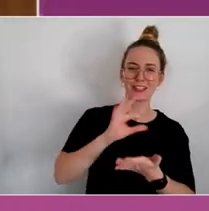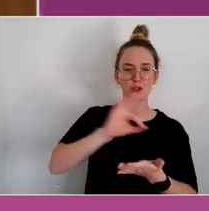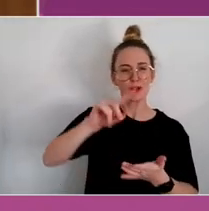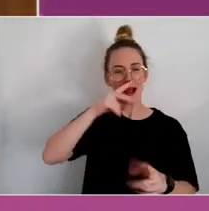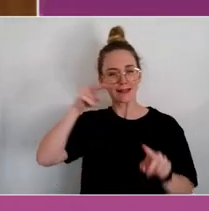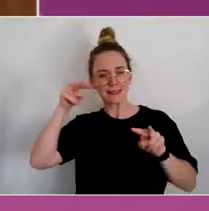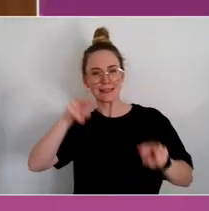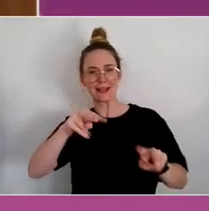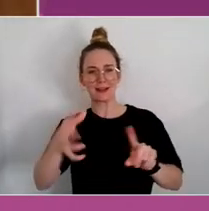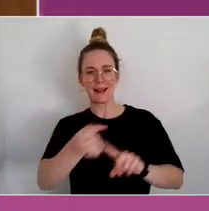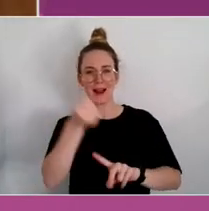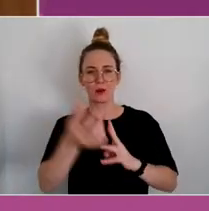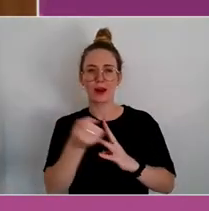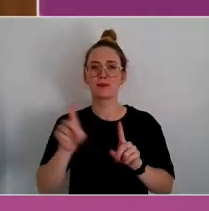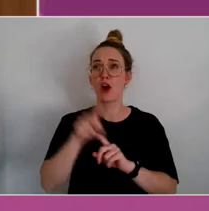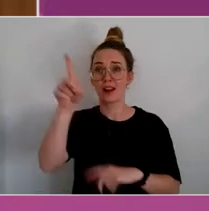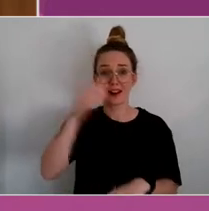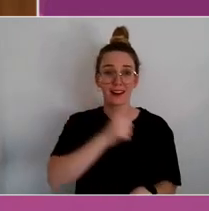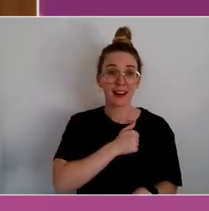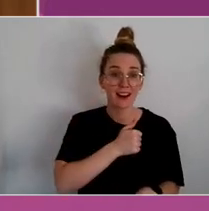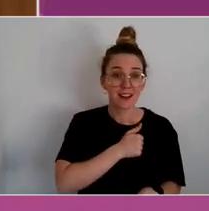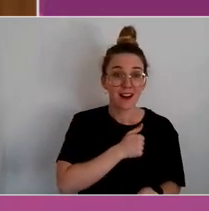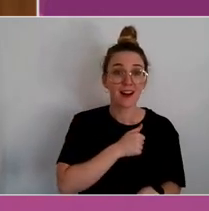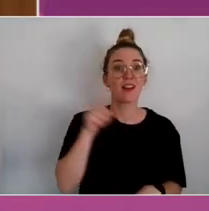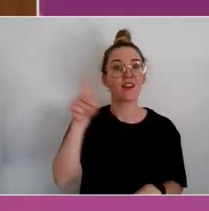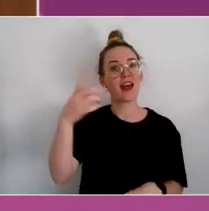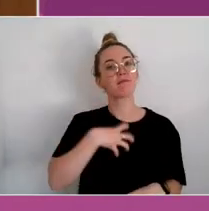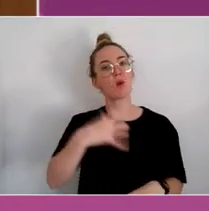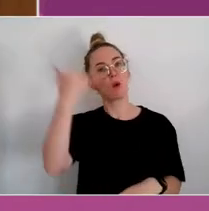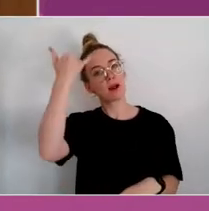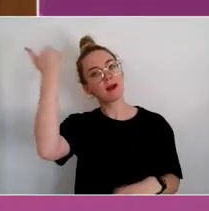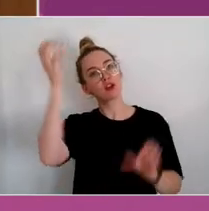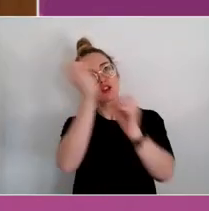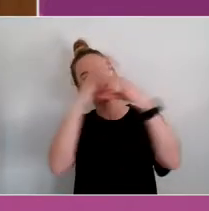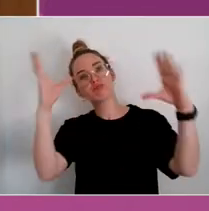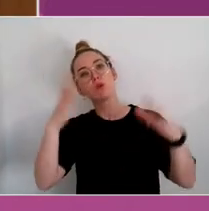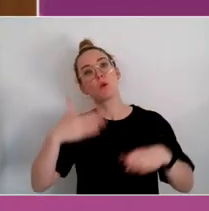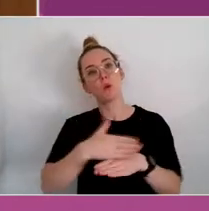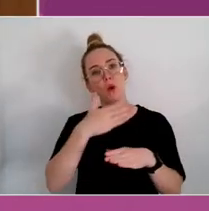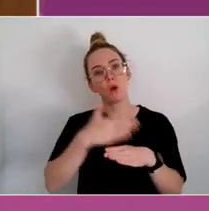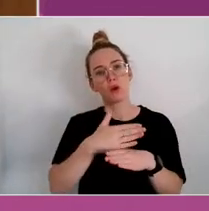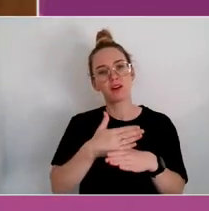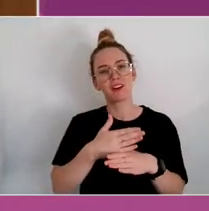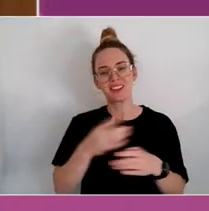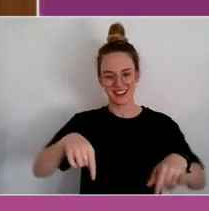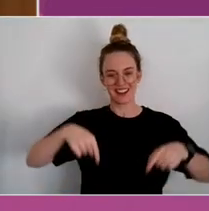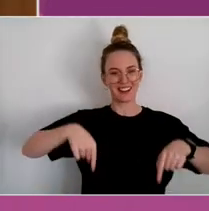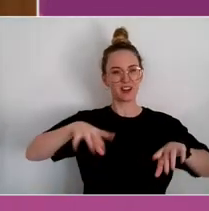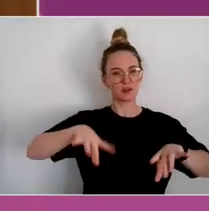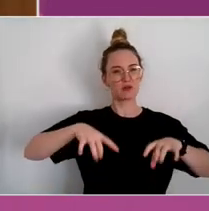like Canada. We can do more imaginative work. There's not that trust in the arts sector.